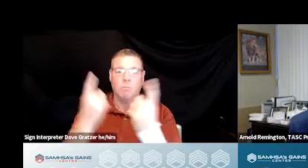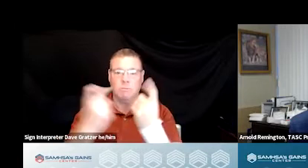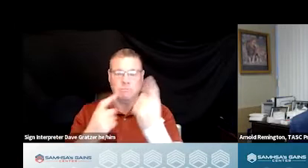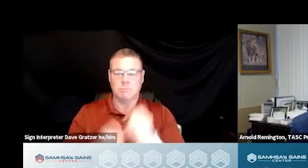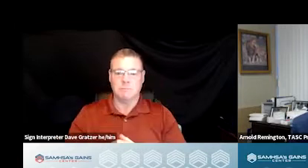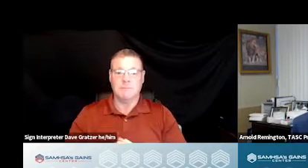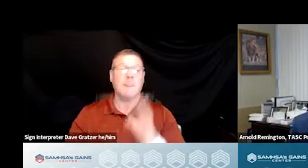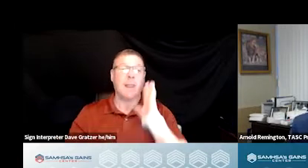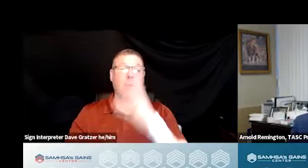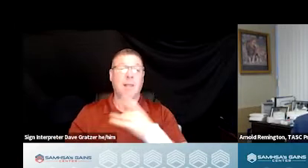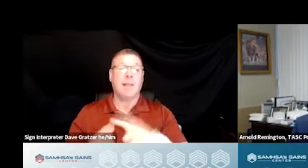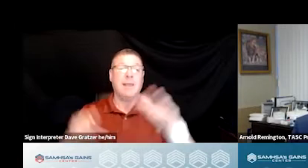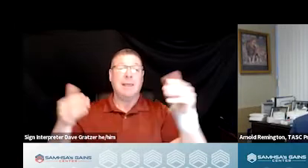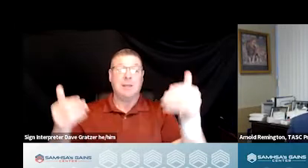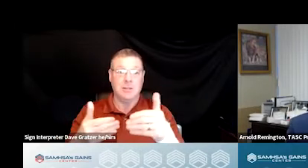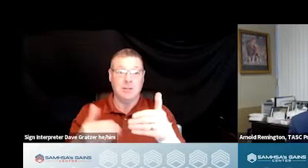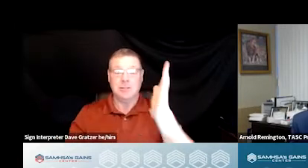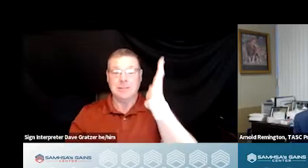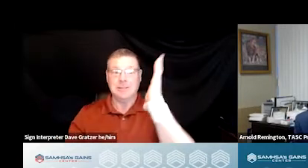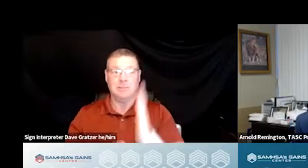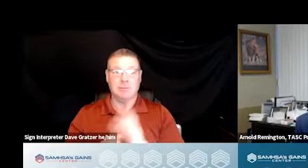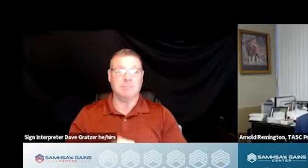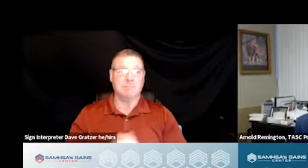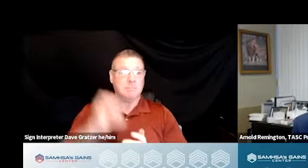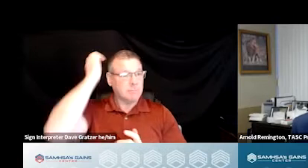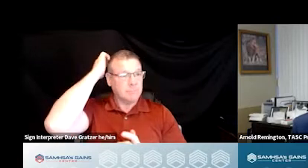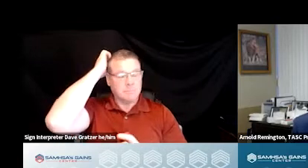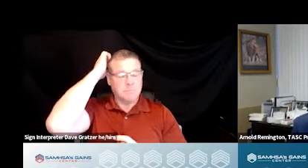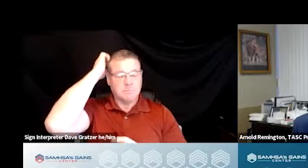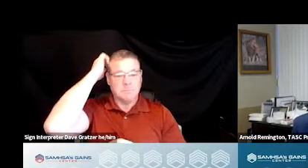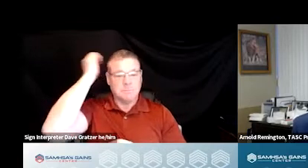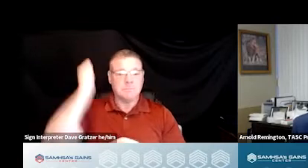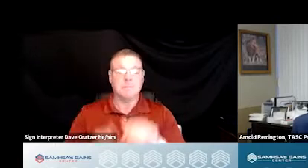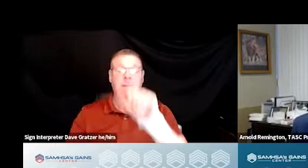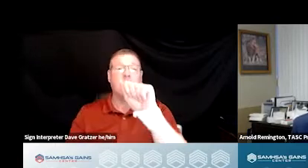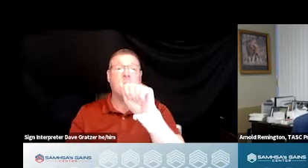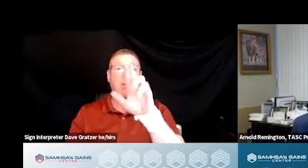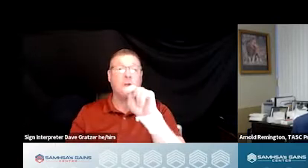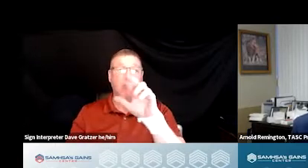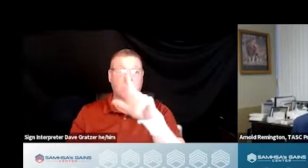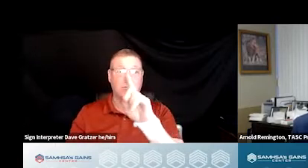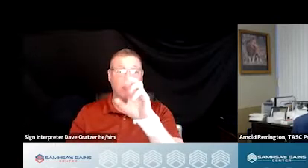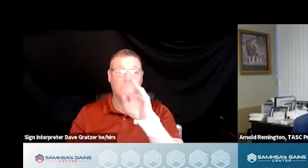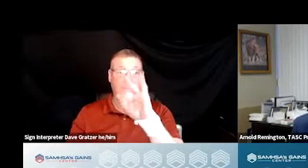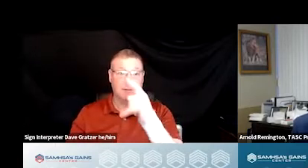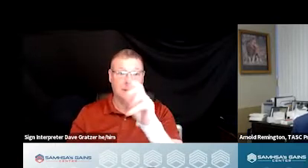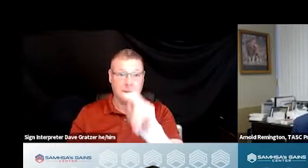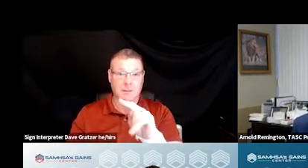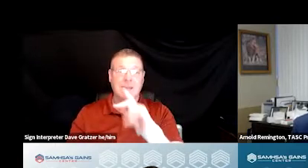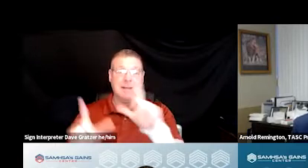And I'd like to introduce our speakers briefly. Arnold Remington is licensed as an independent